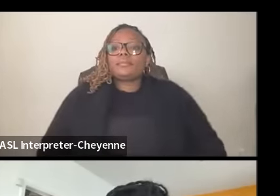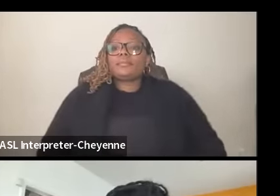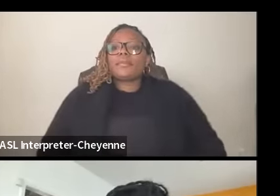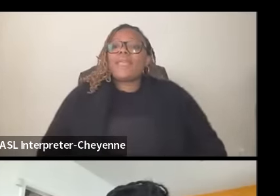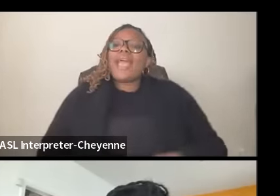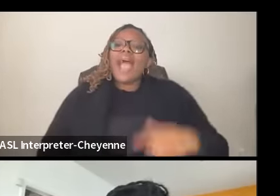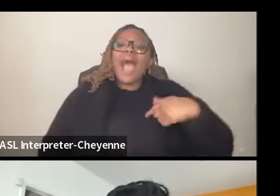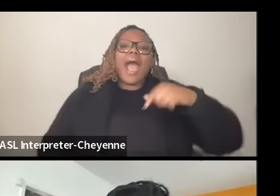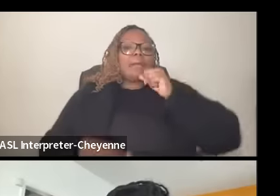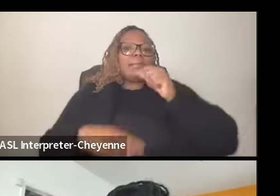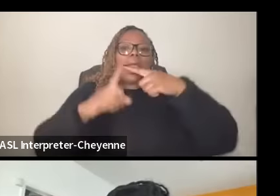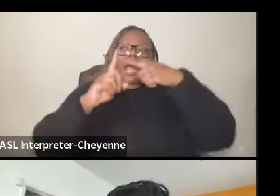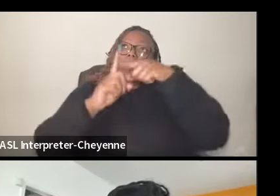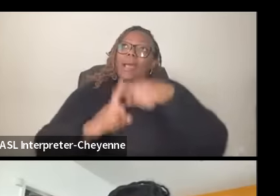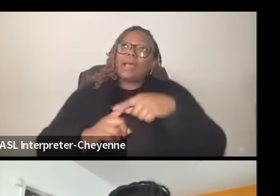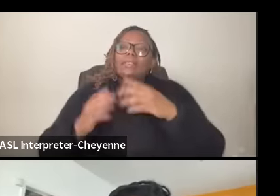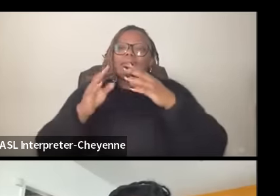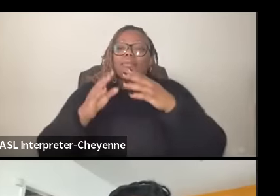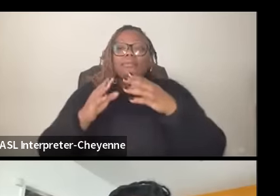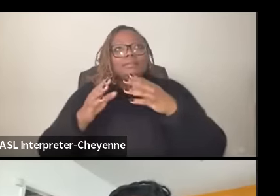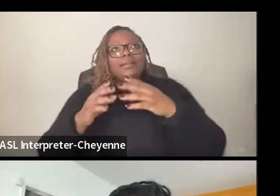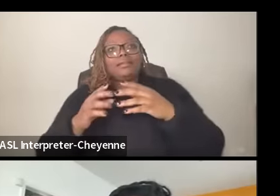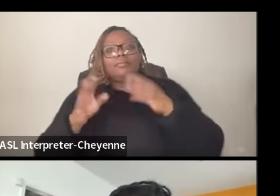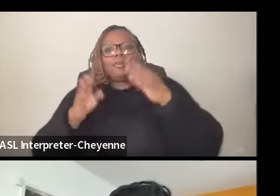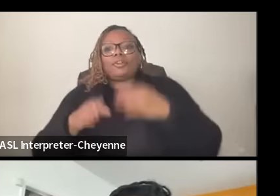know I'm worried about everything even when we're winning I'm like okay what's going to